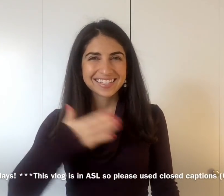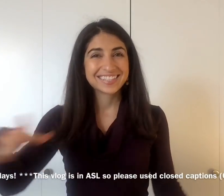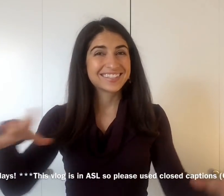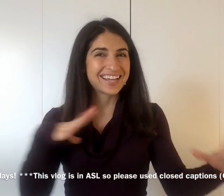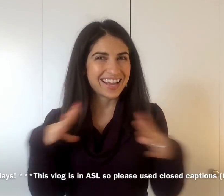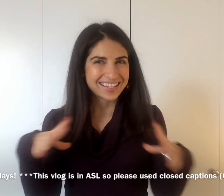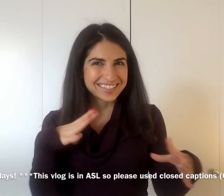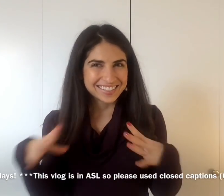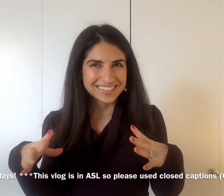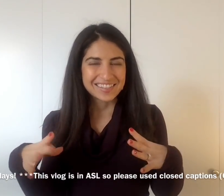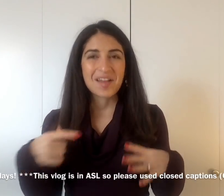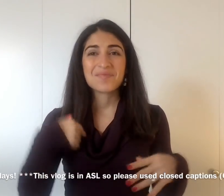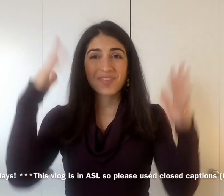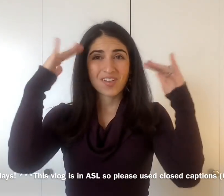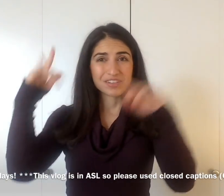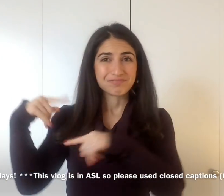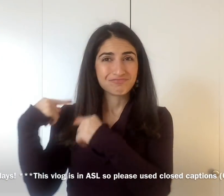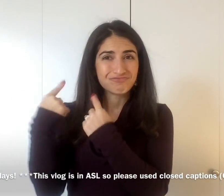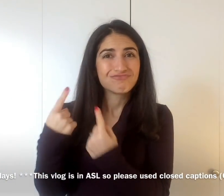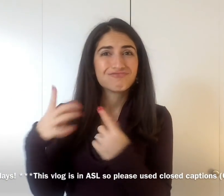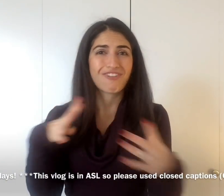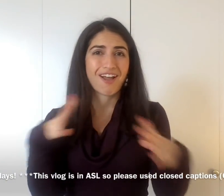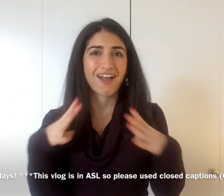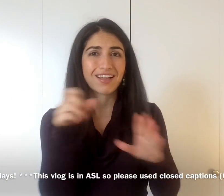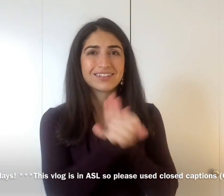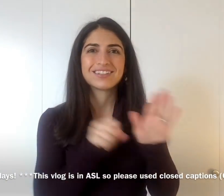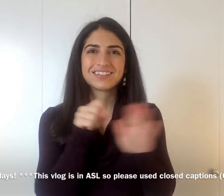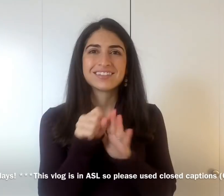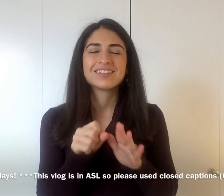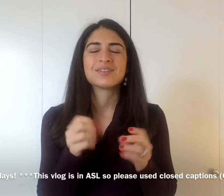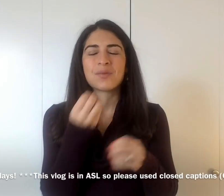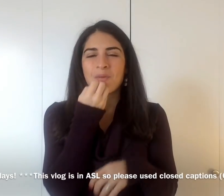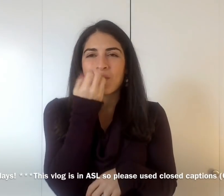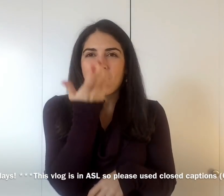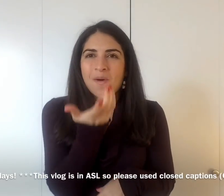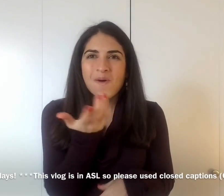Happy Holidays! I hope that so far your holiday season